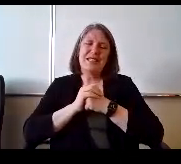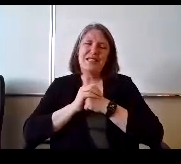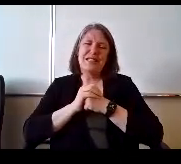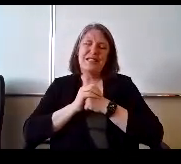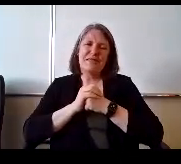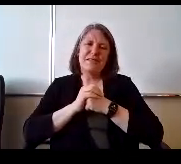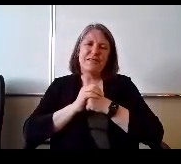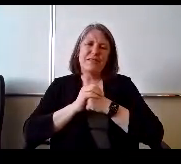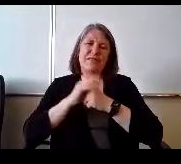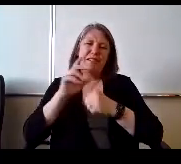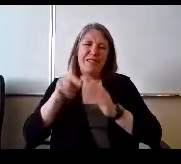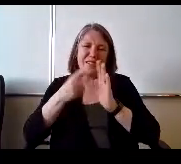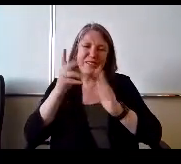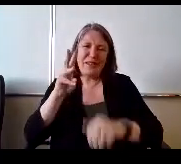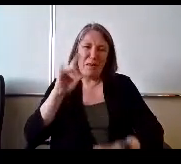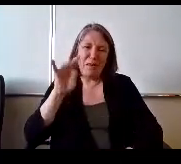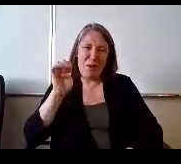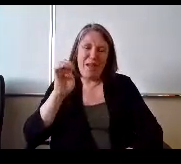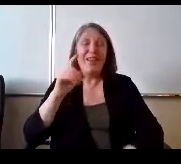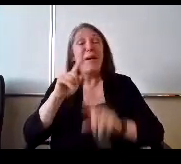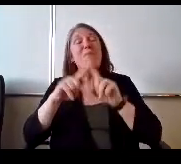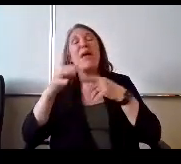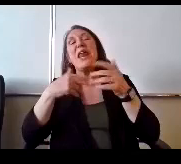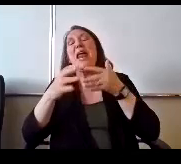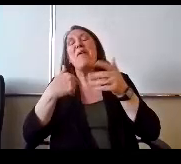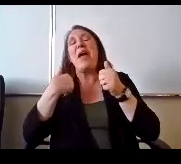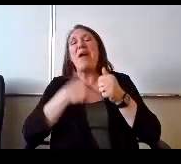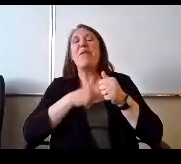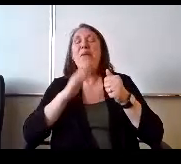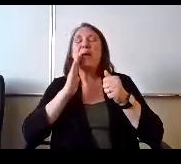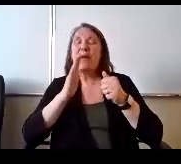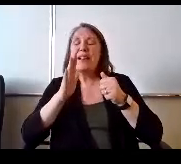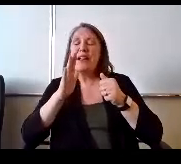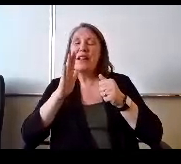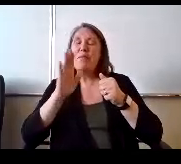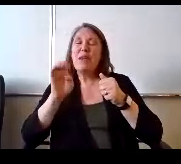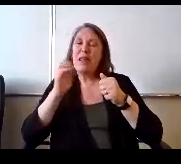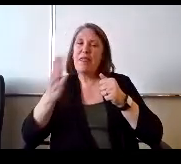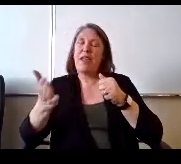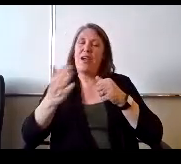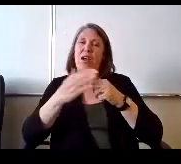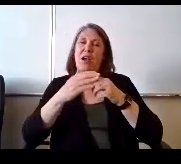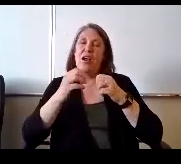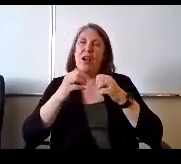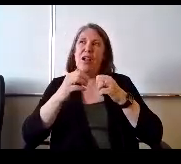but anyways we are going to be there. But there's one office there now.